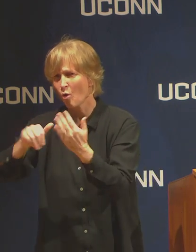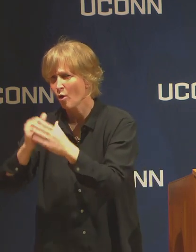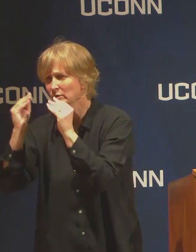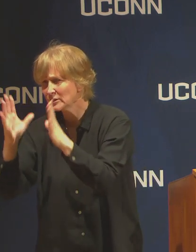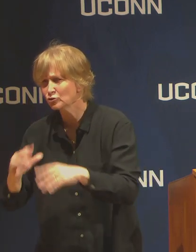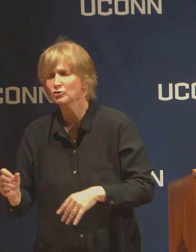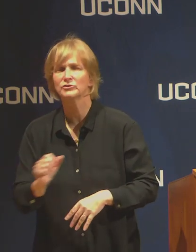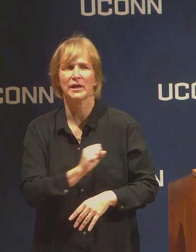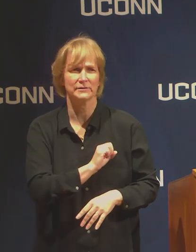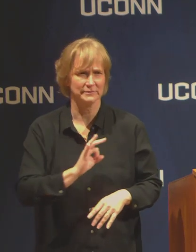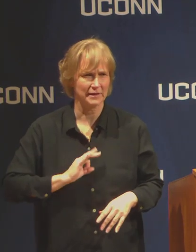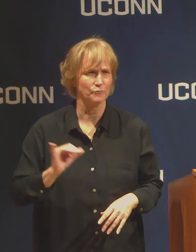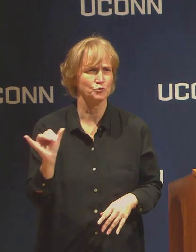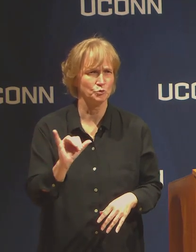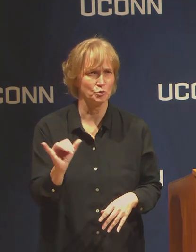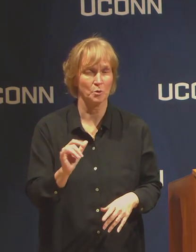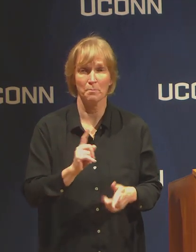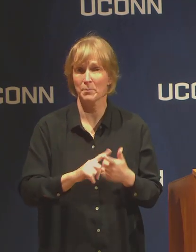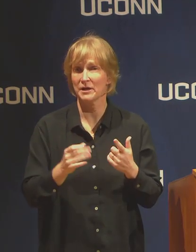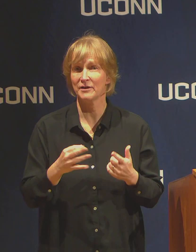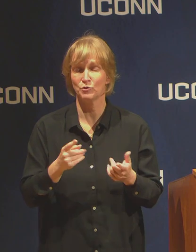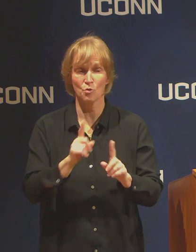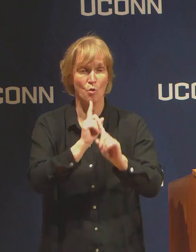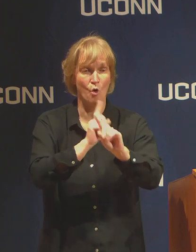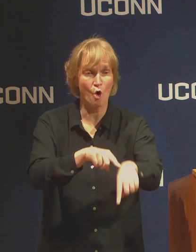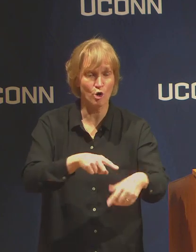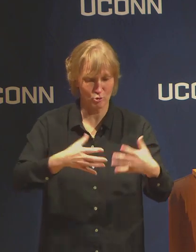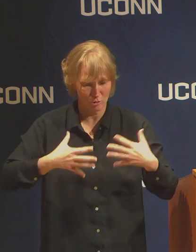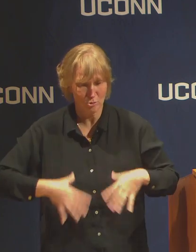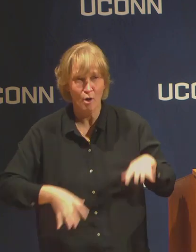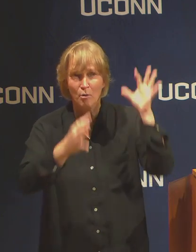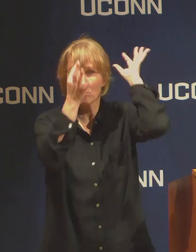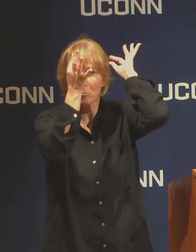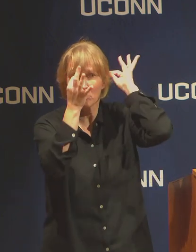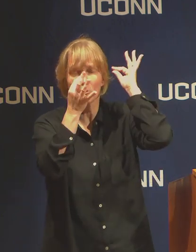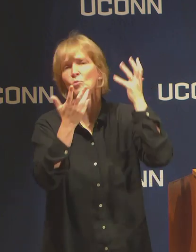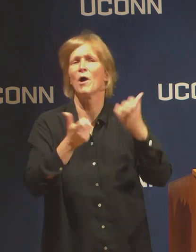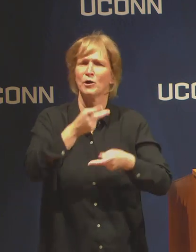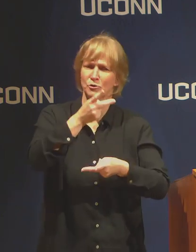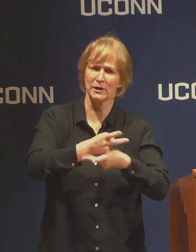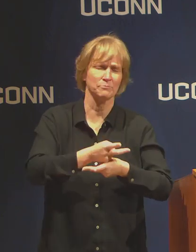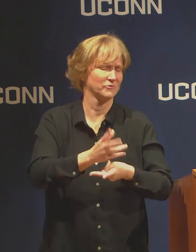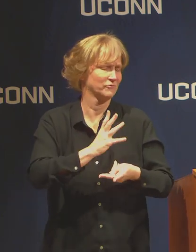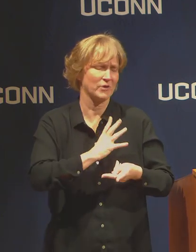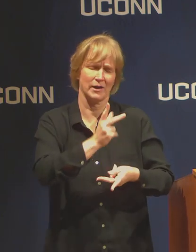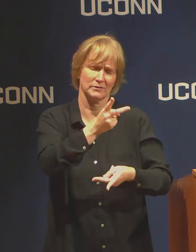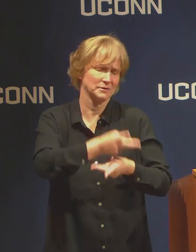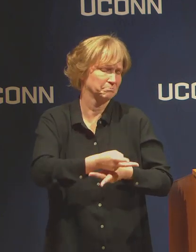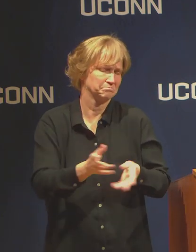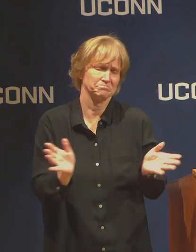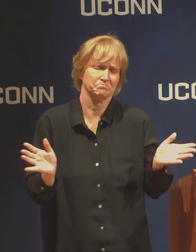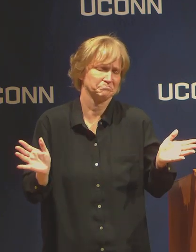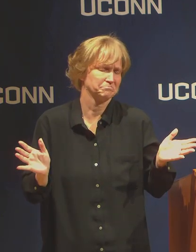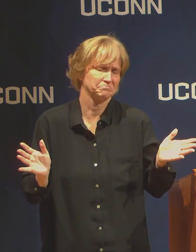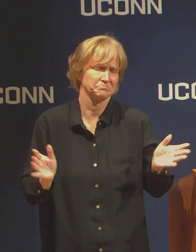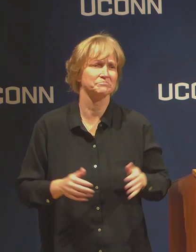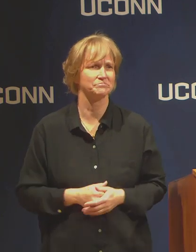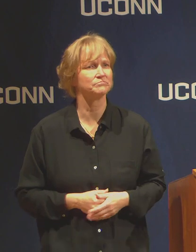If you wish to keep it, you are welcome to keep it.